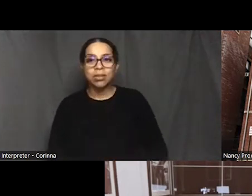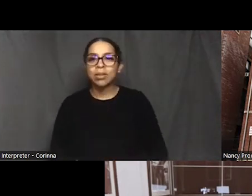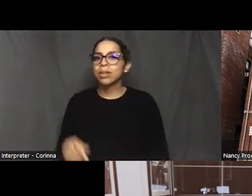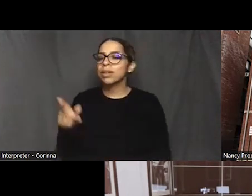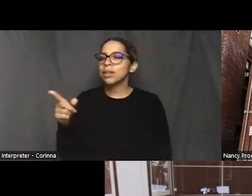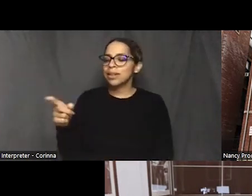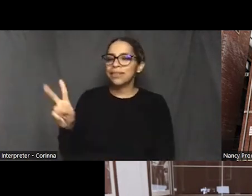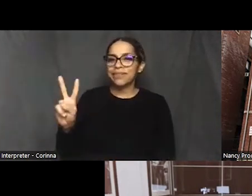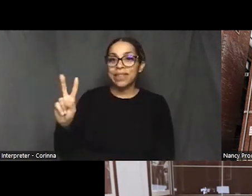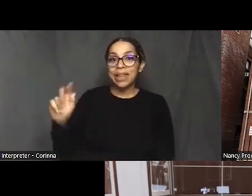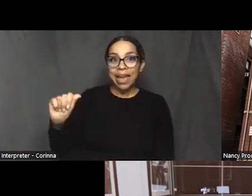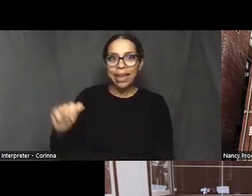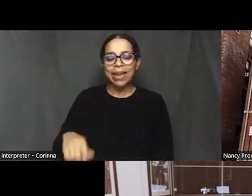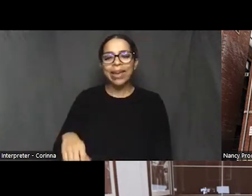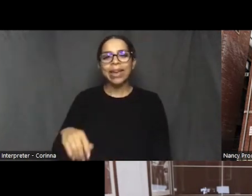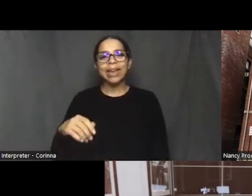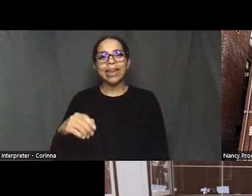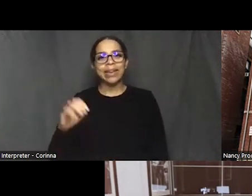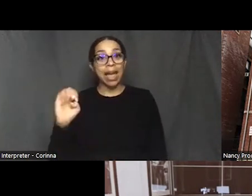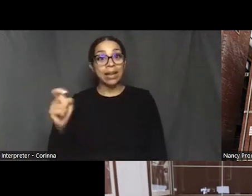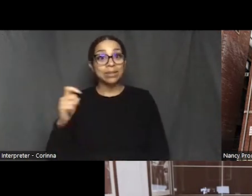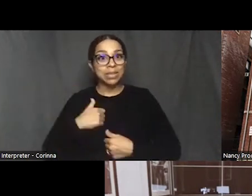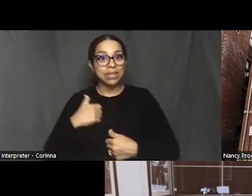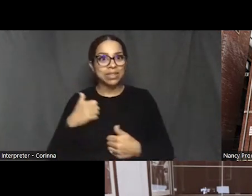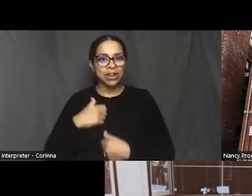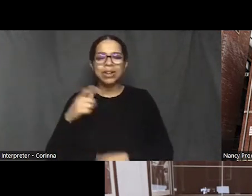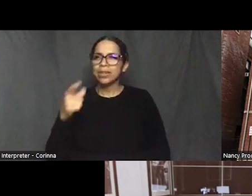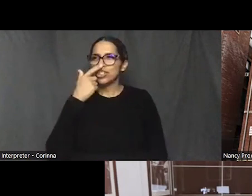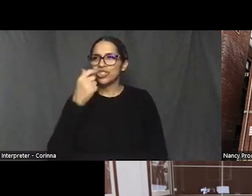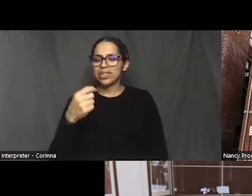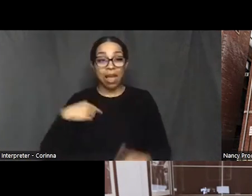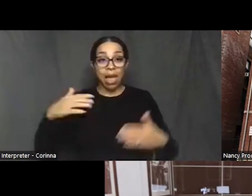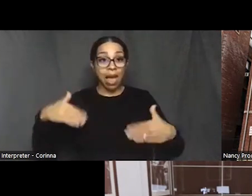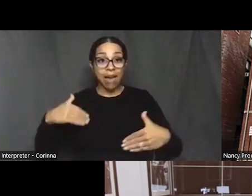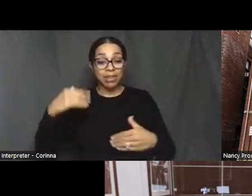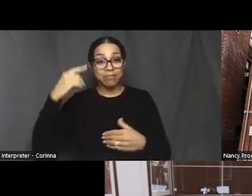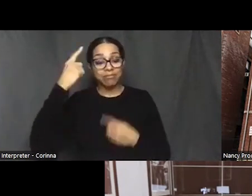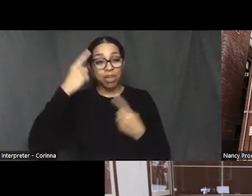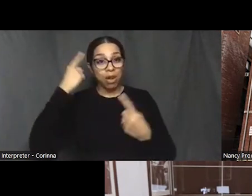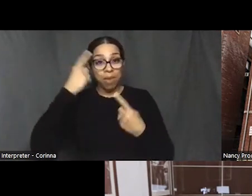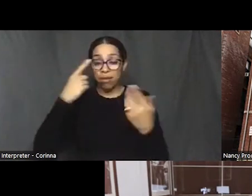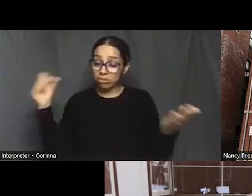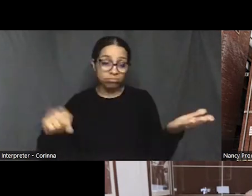Yeah, because I hadn't thought about it from that angle. But absolutely, there are dozens of